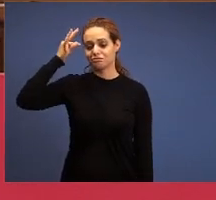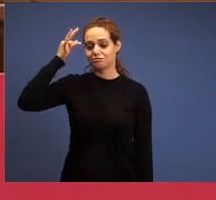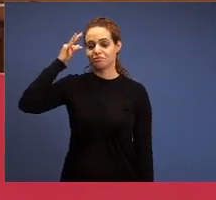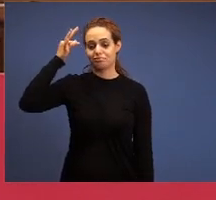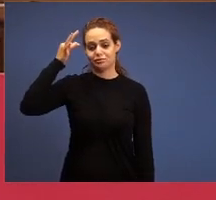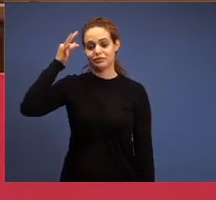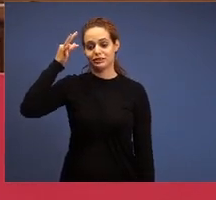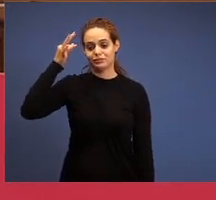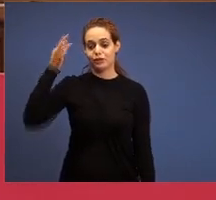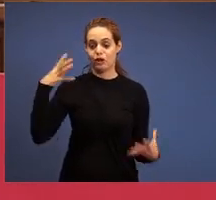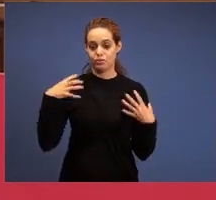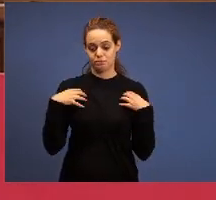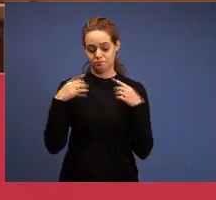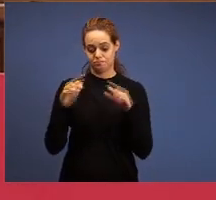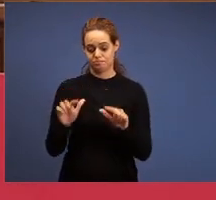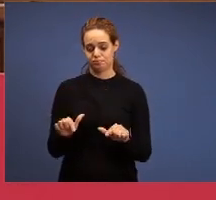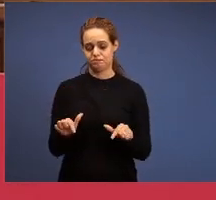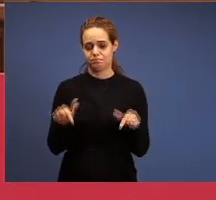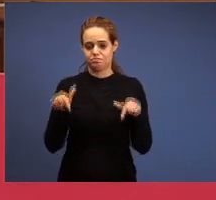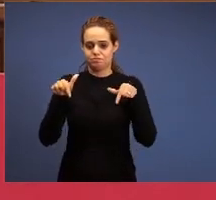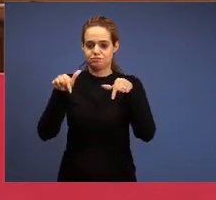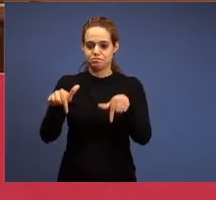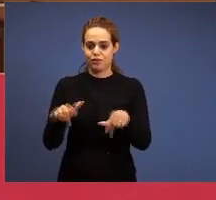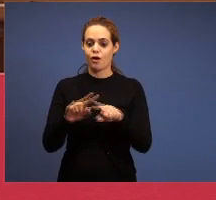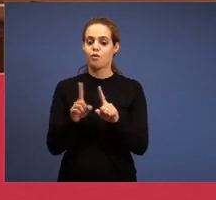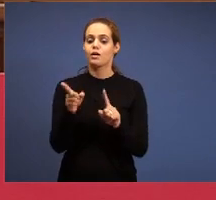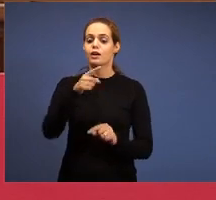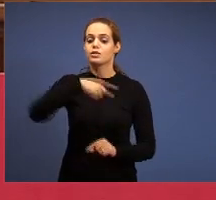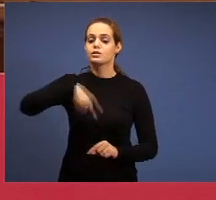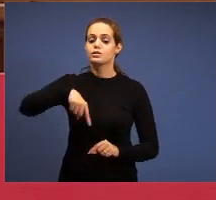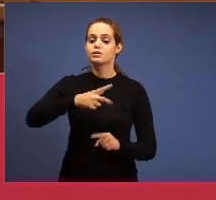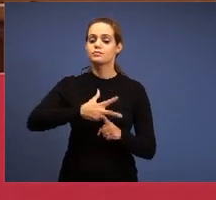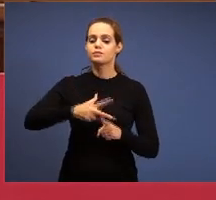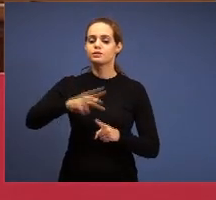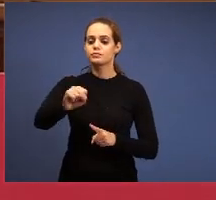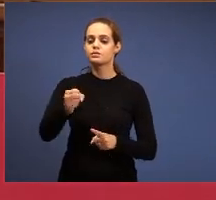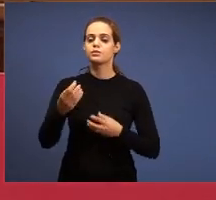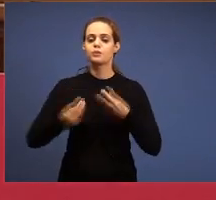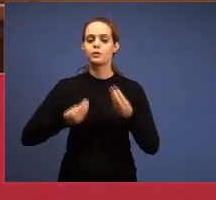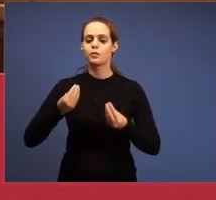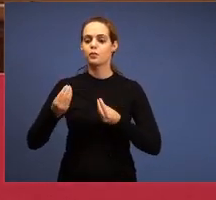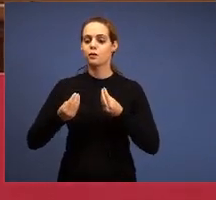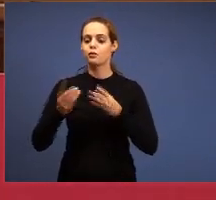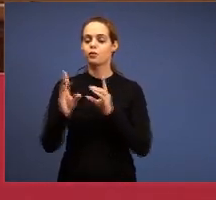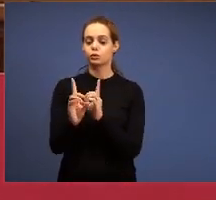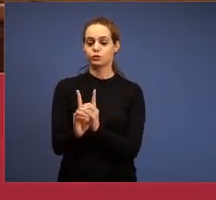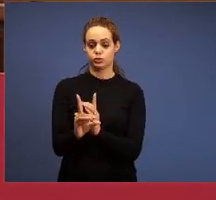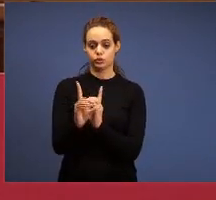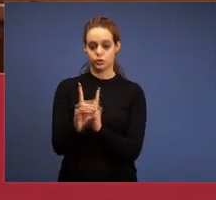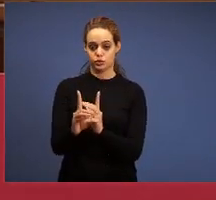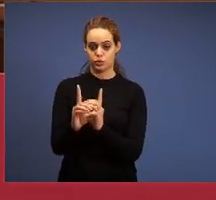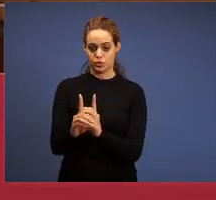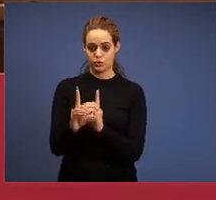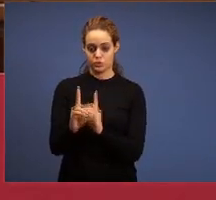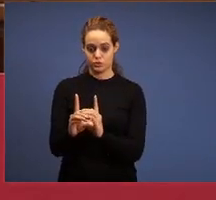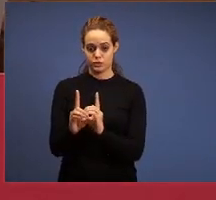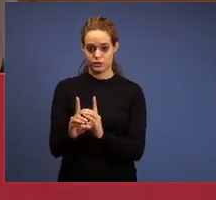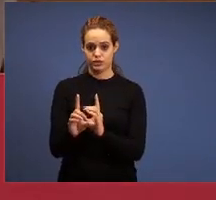we're overcoming this here with the doctrine, Yesterday we had a group of people here,